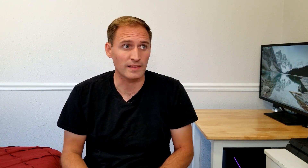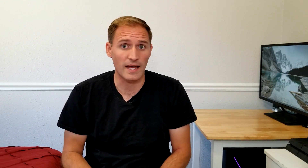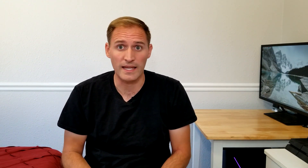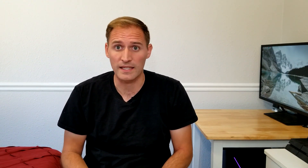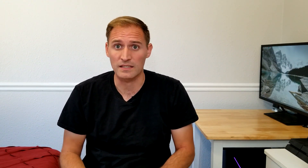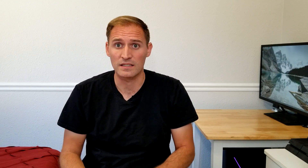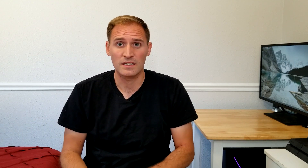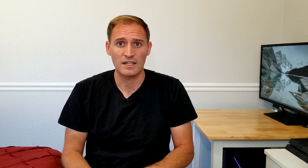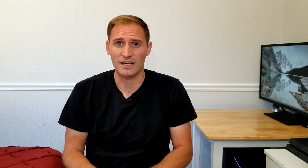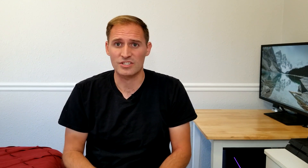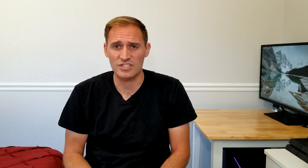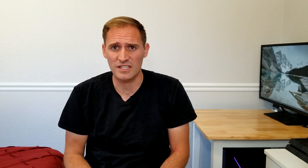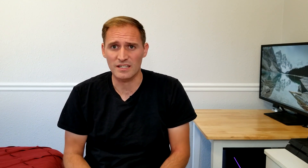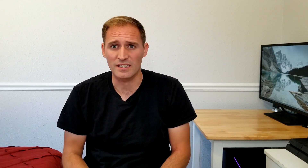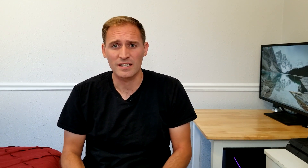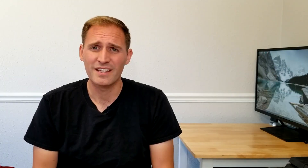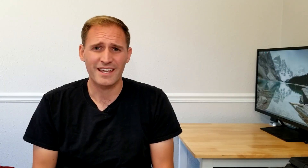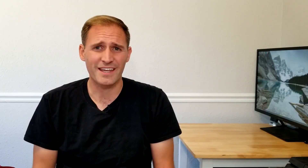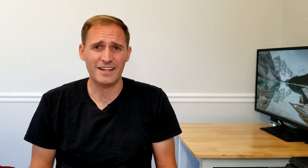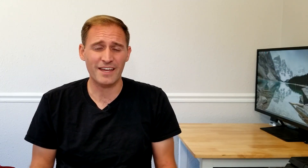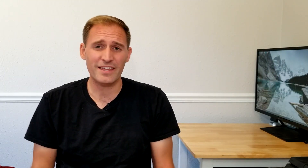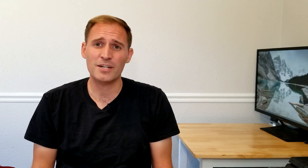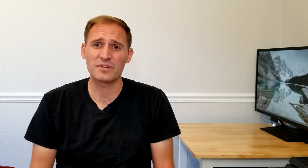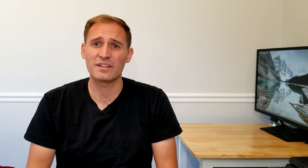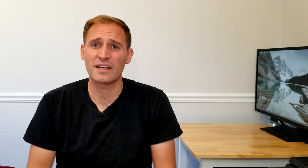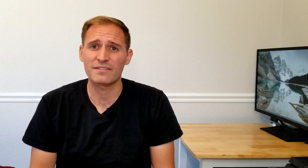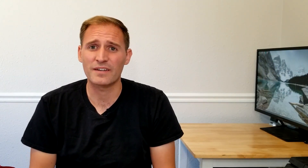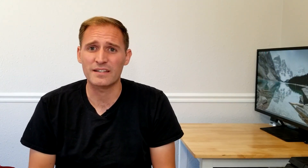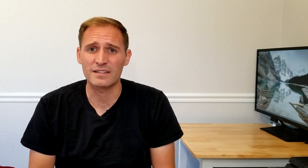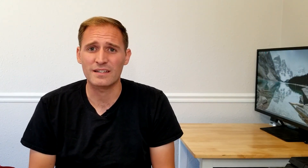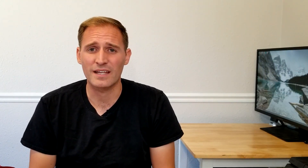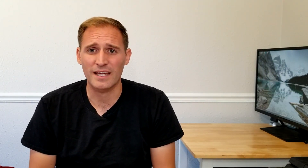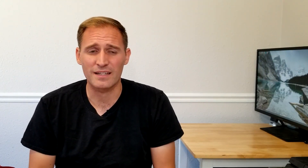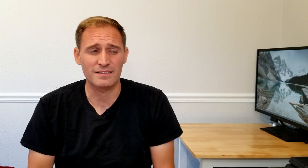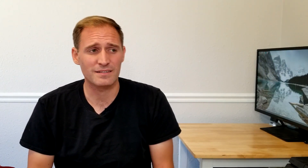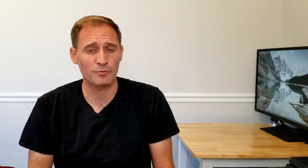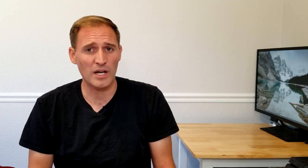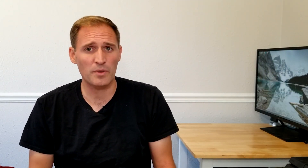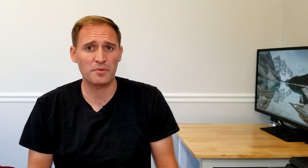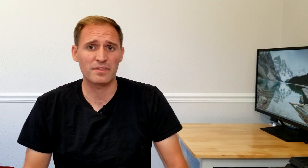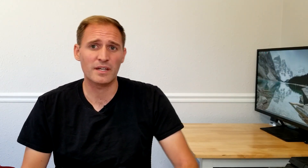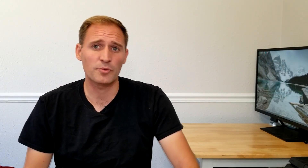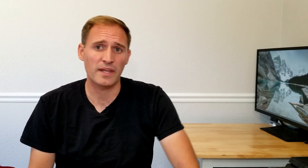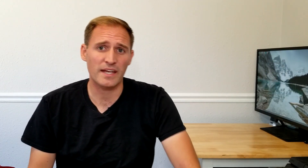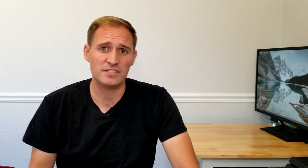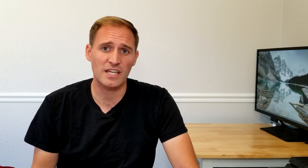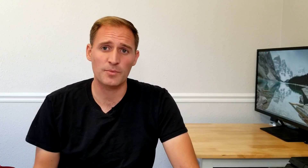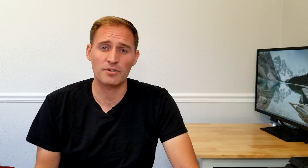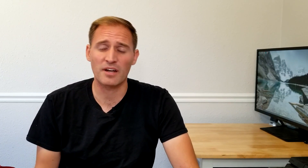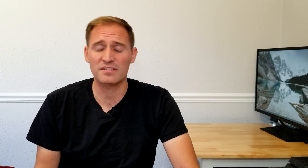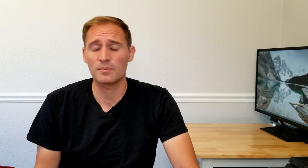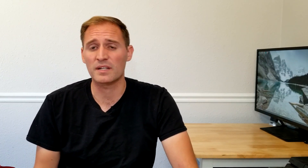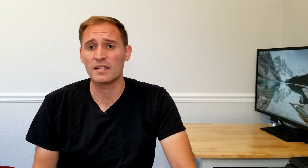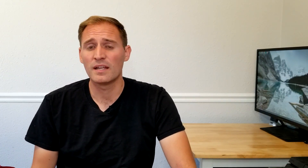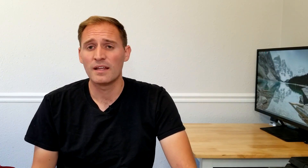giraffe, lion, cheetah. And I thought it was a lot of fun and while we were there, we actually came across somebody